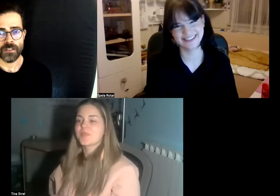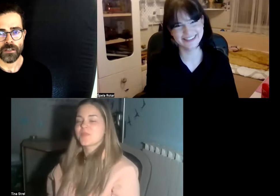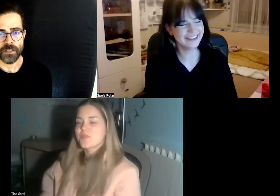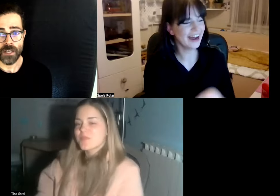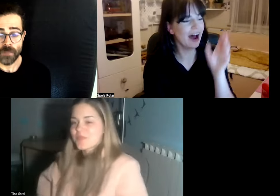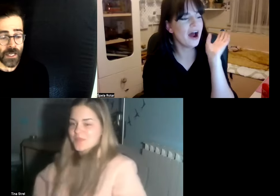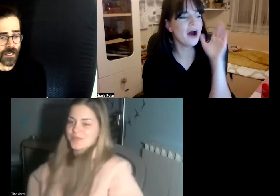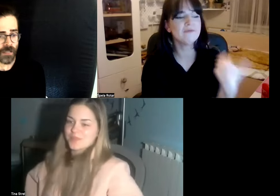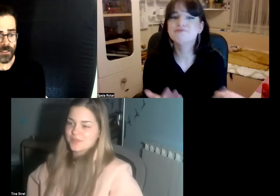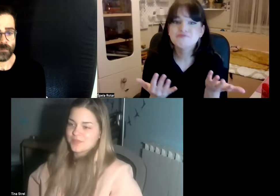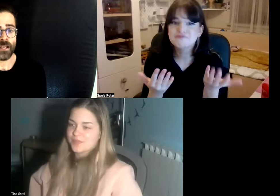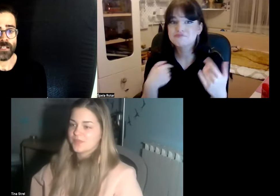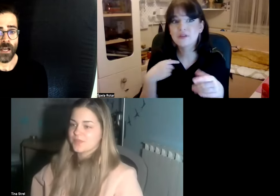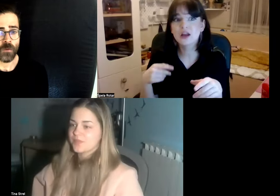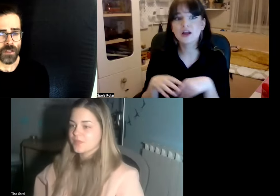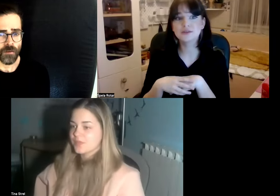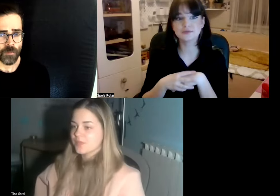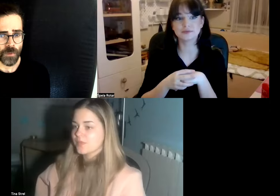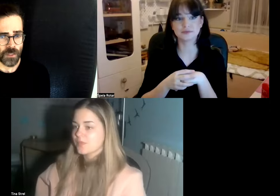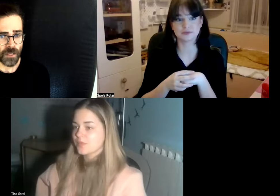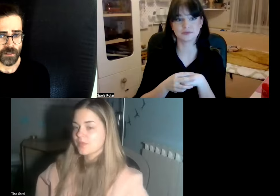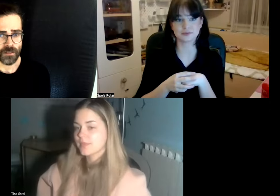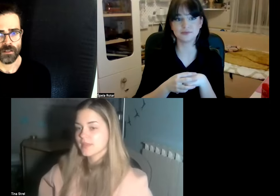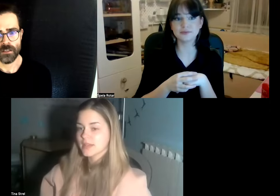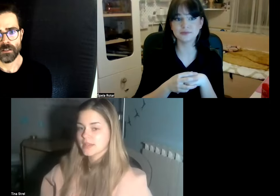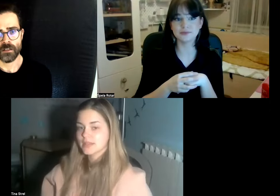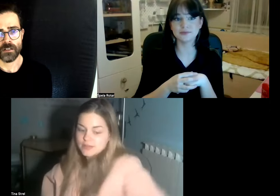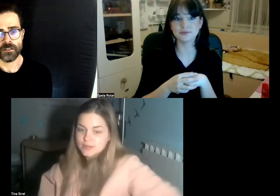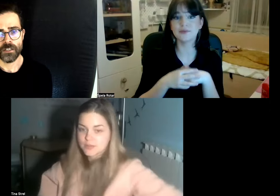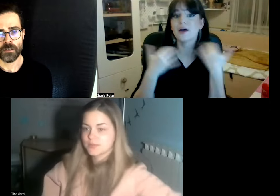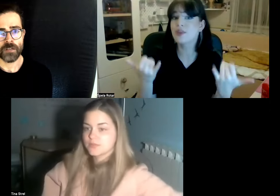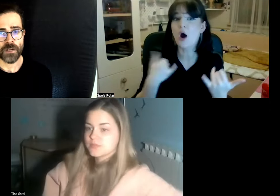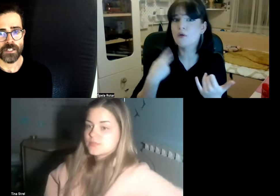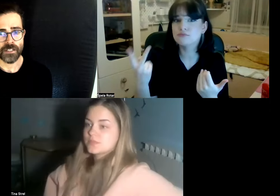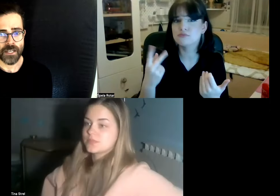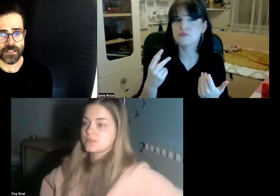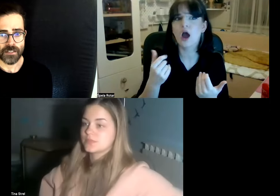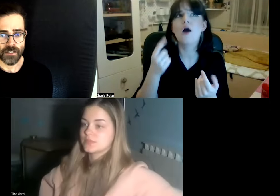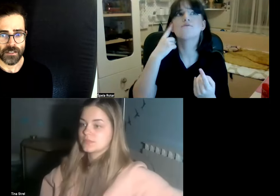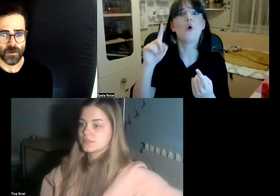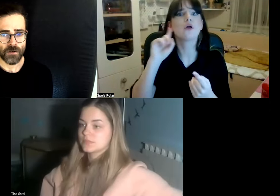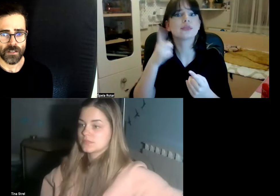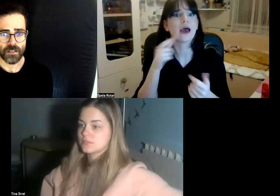so it's kind of the same yeah yeah that's what I'm saying I wouldn't have put it bad yes yes you're right